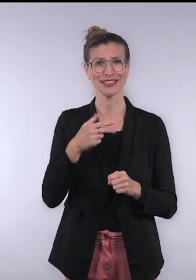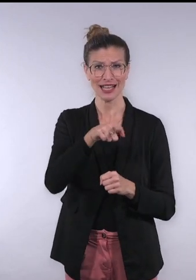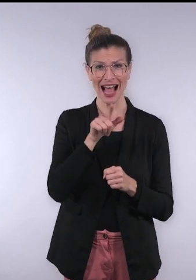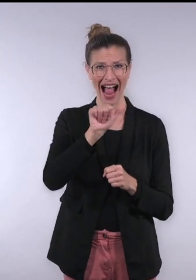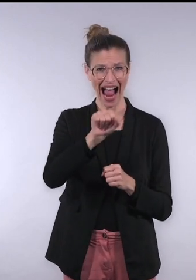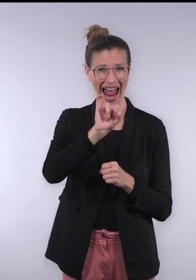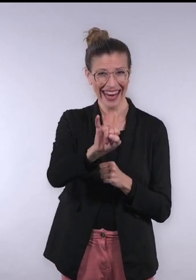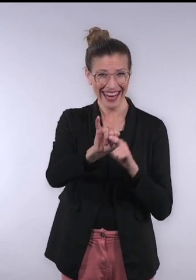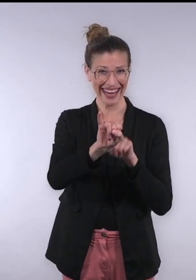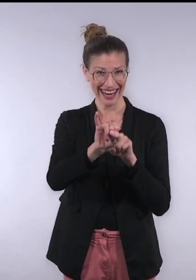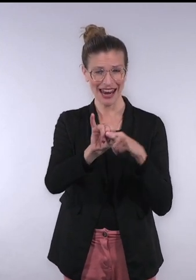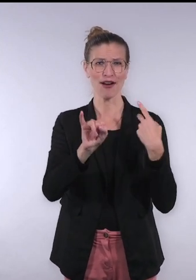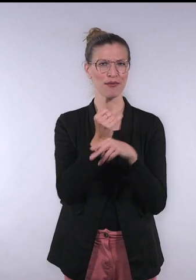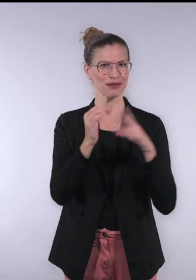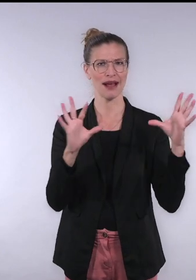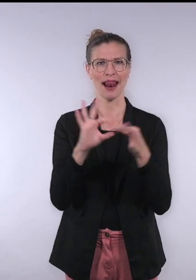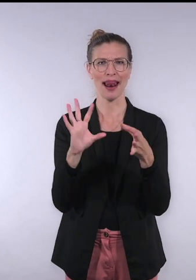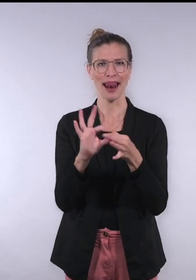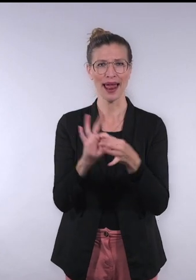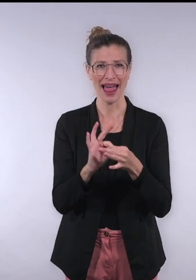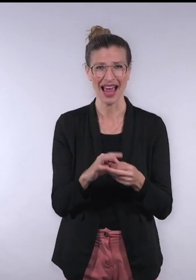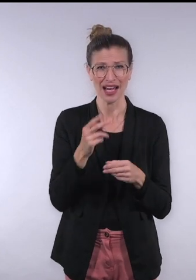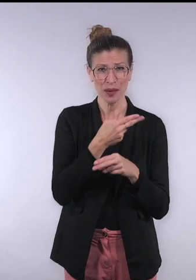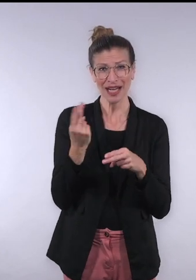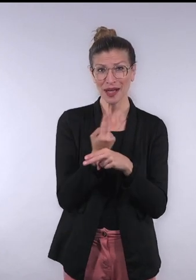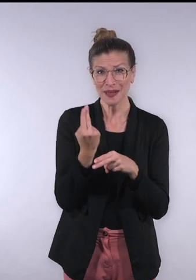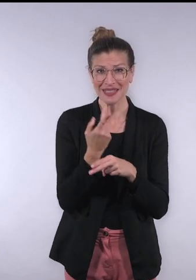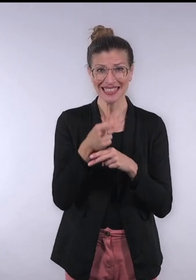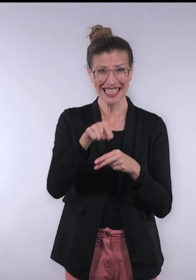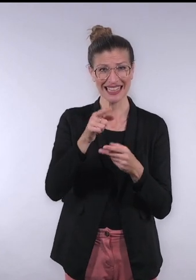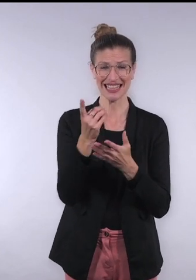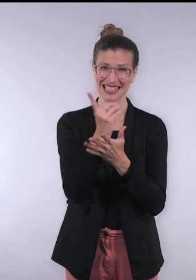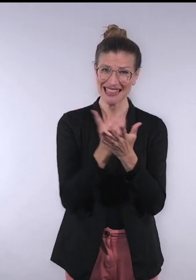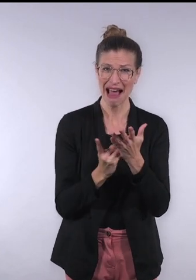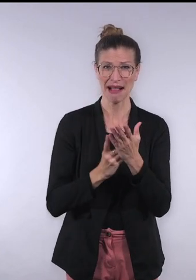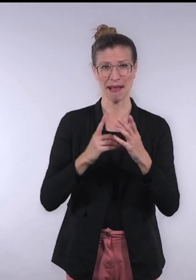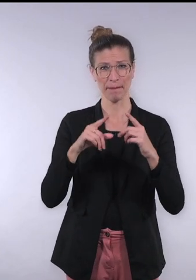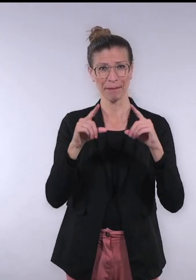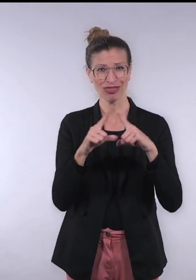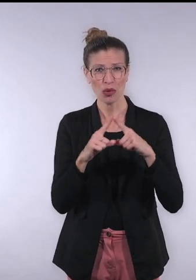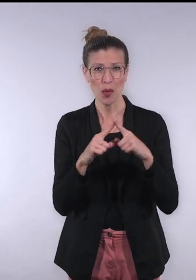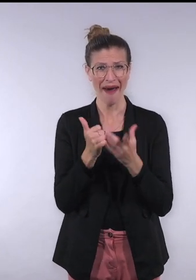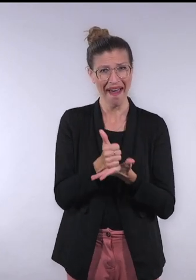in the use of AI and also in the use of co-designing methods